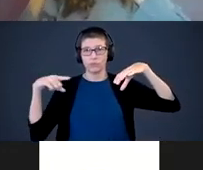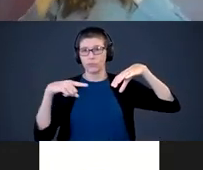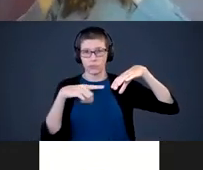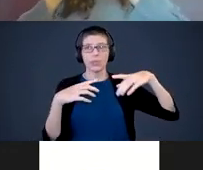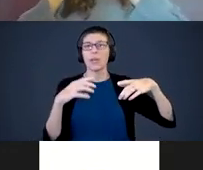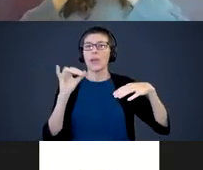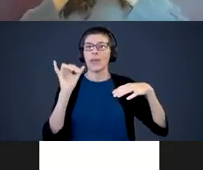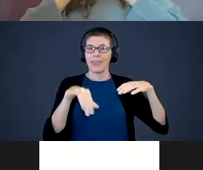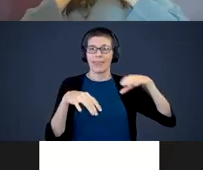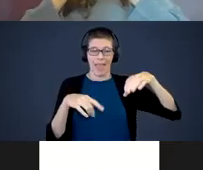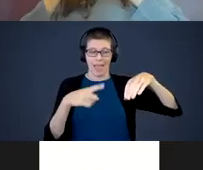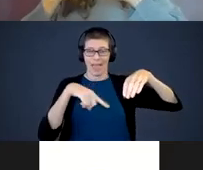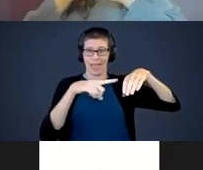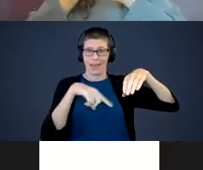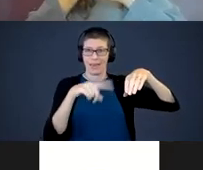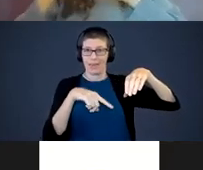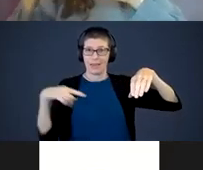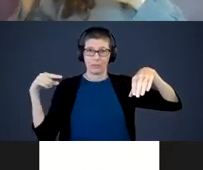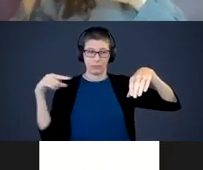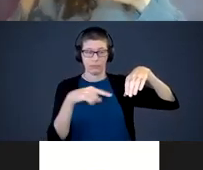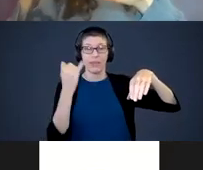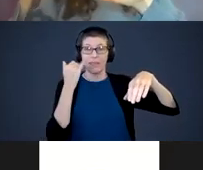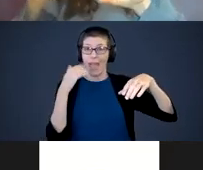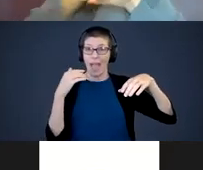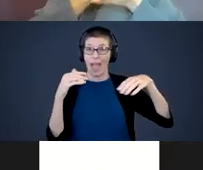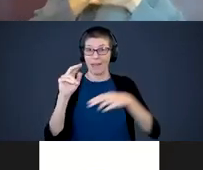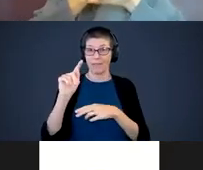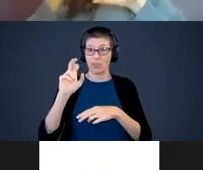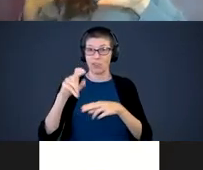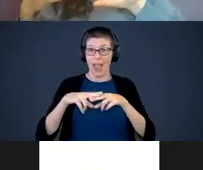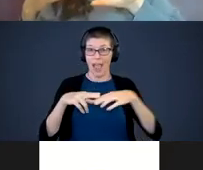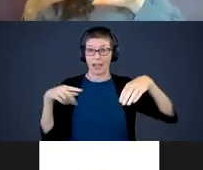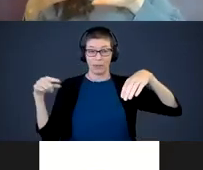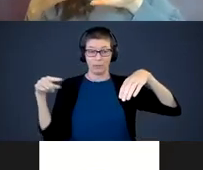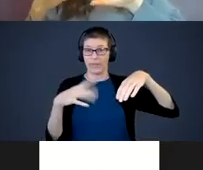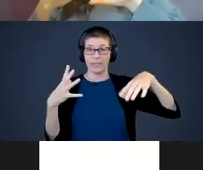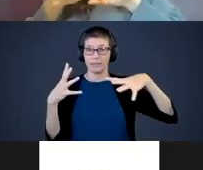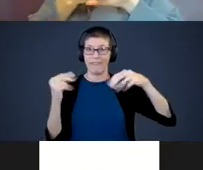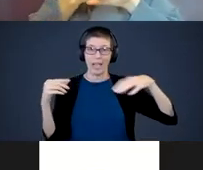That tube, if you have track in it, it travels faster. If you don’t have track, you don’t